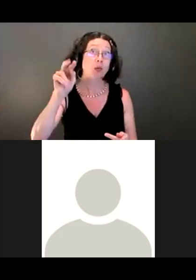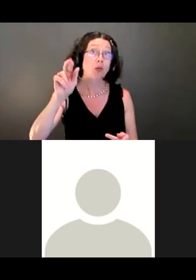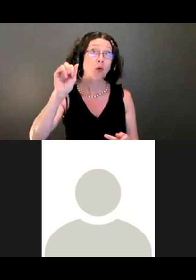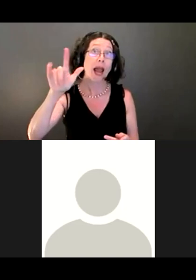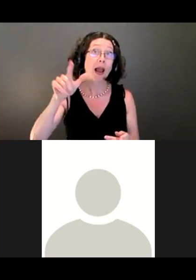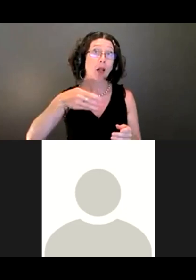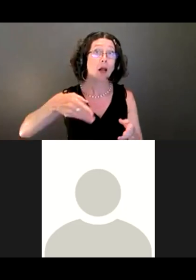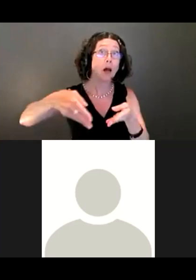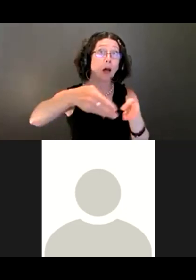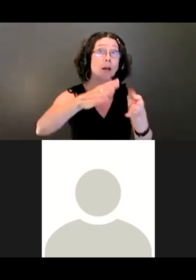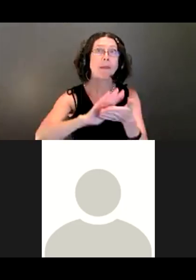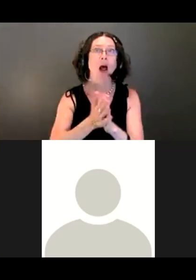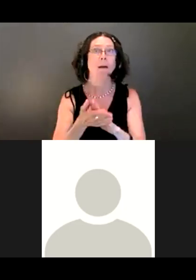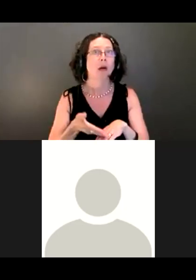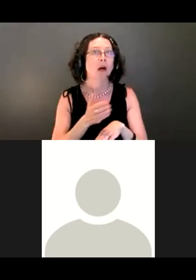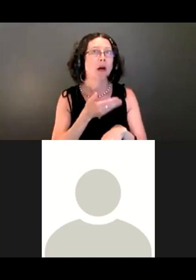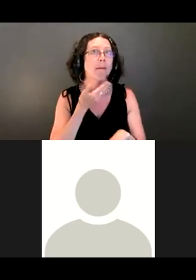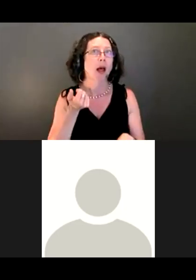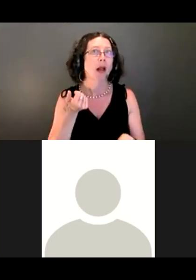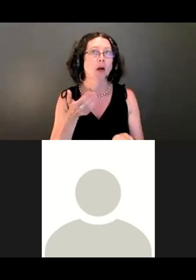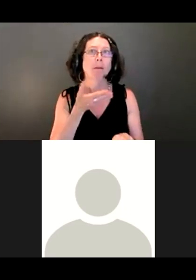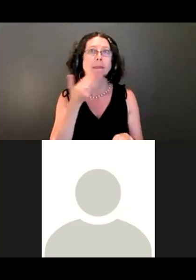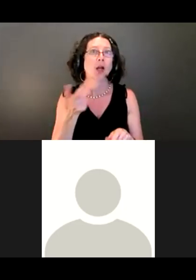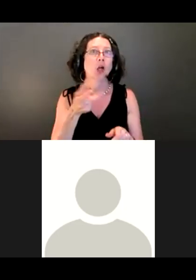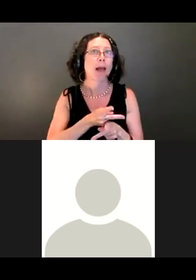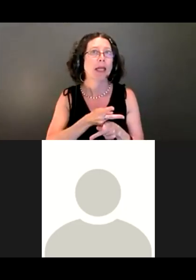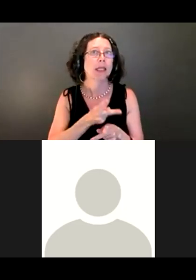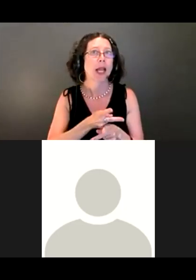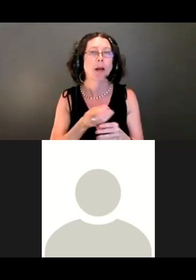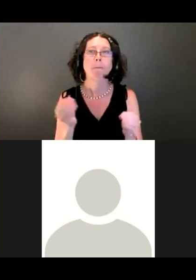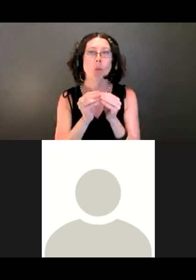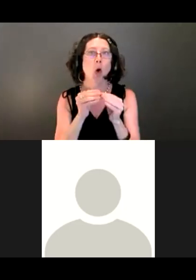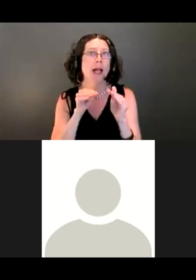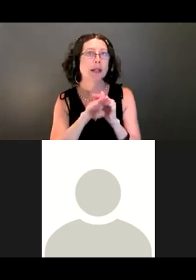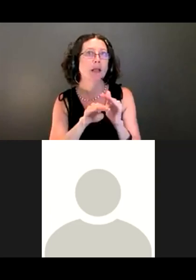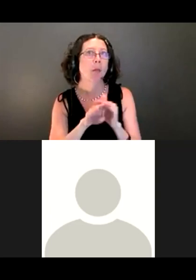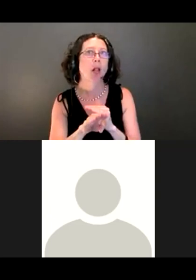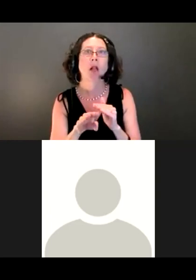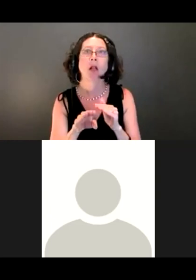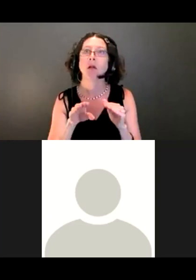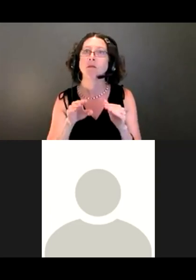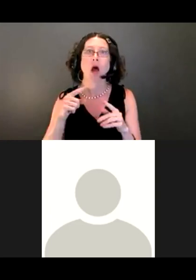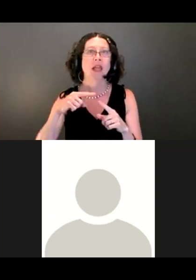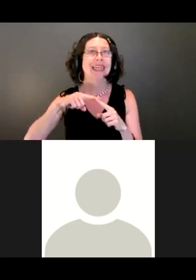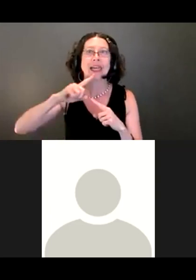progressively get better, be better maintained and more accessible during all seasons of the year.